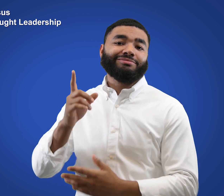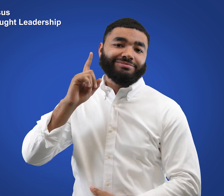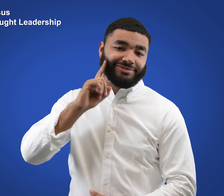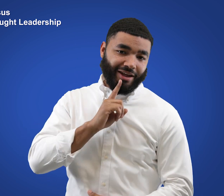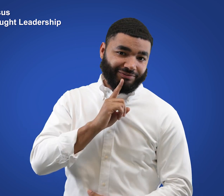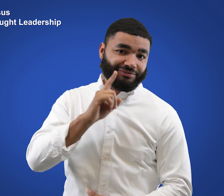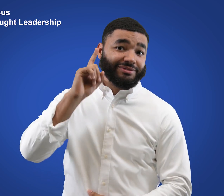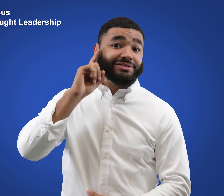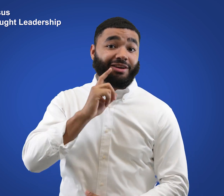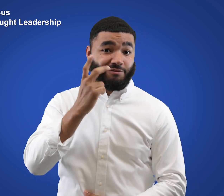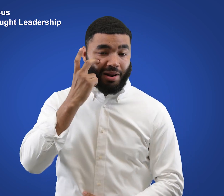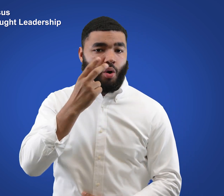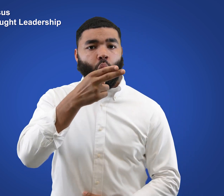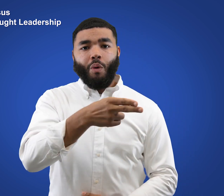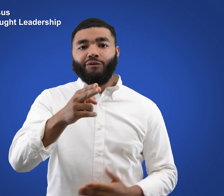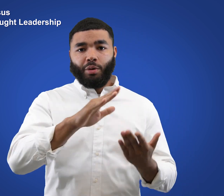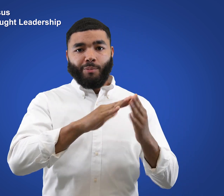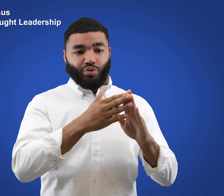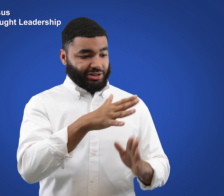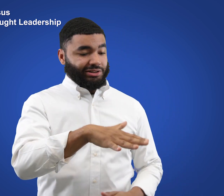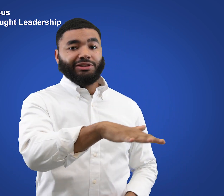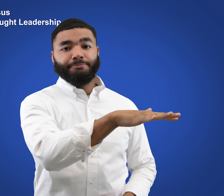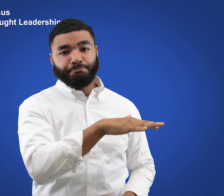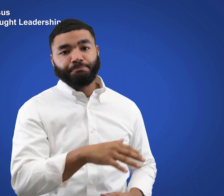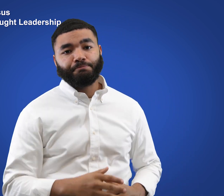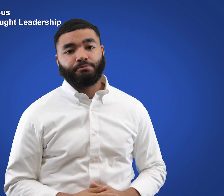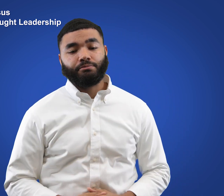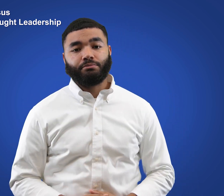and the Deaf, DeafBlind, and hard of hearing community.